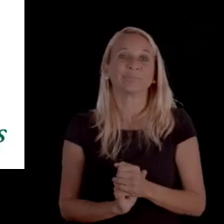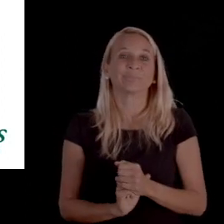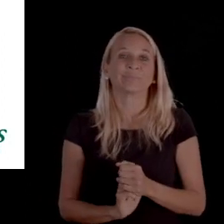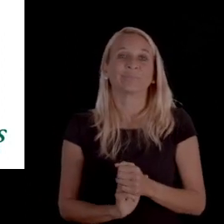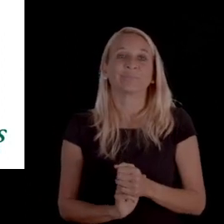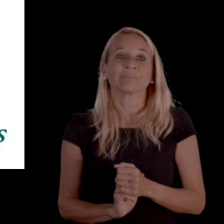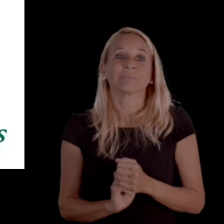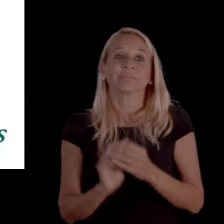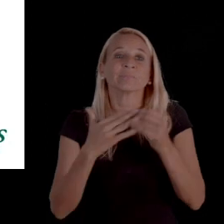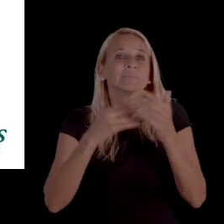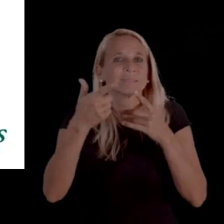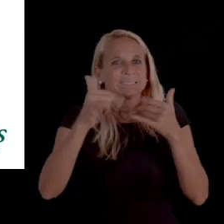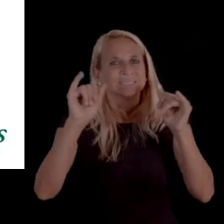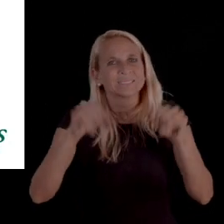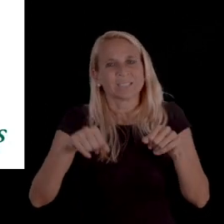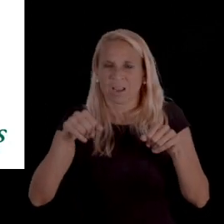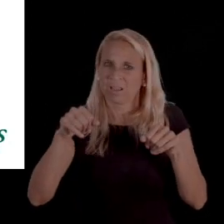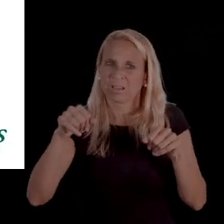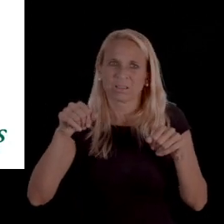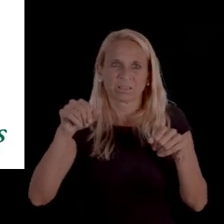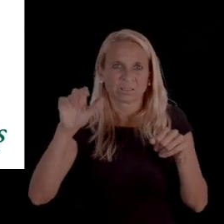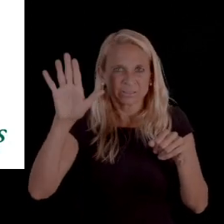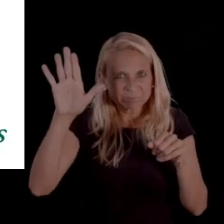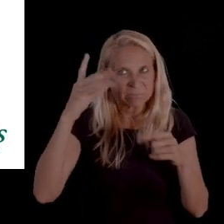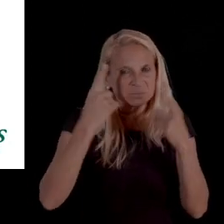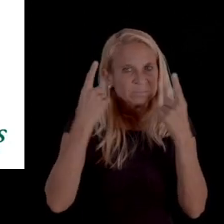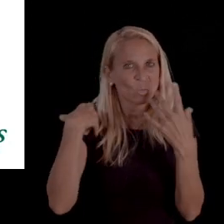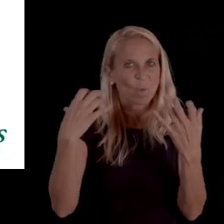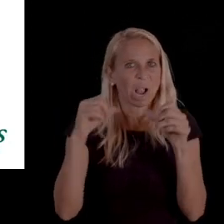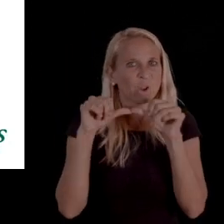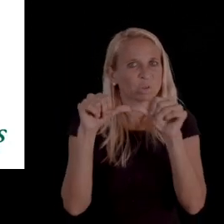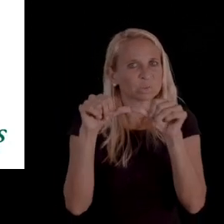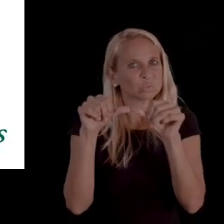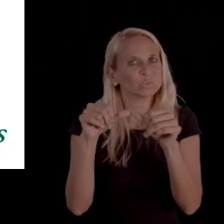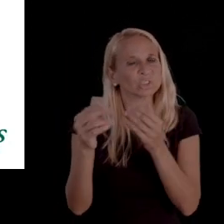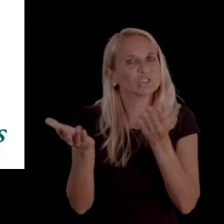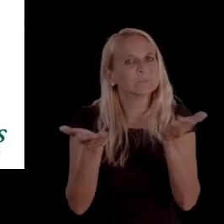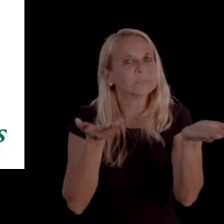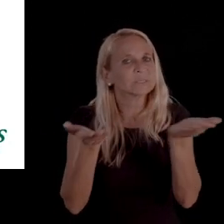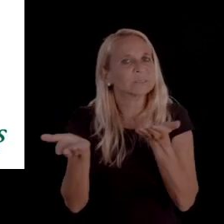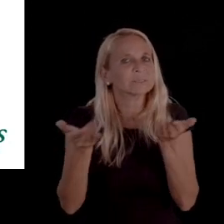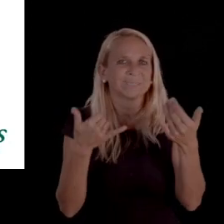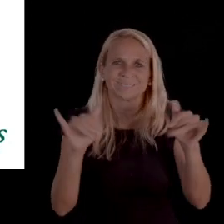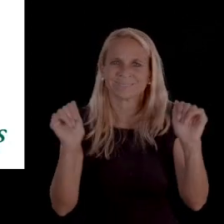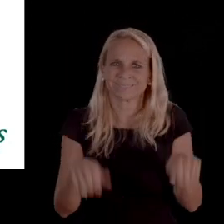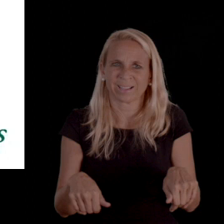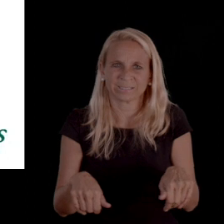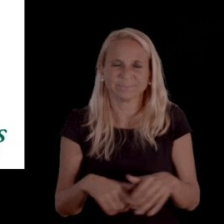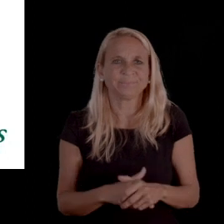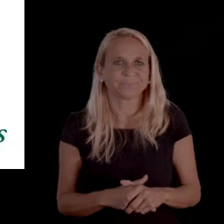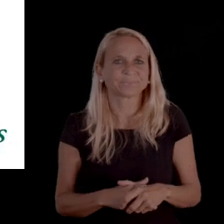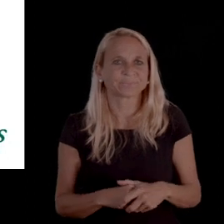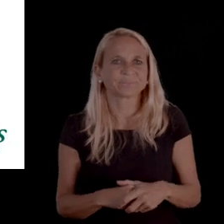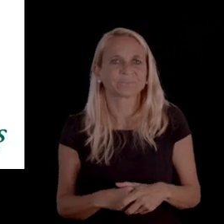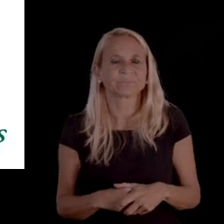However, (clears throat) excuse me, again, you still have to take into consideration continuous services.